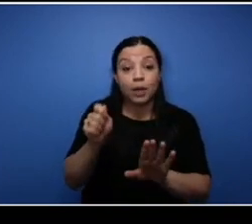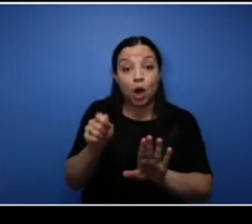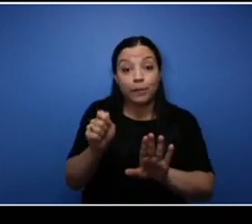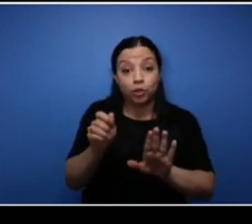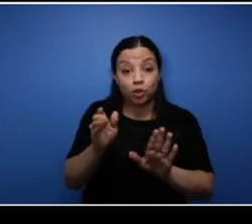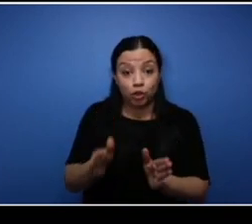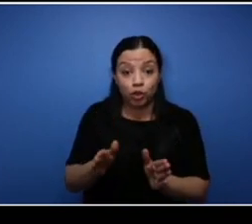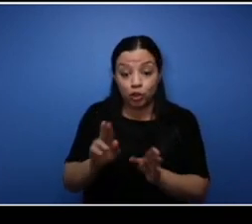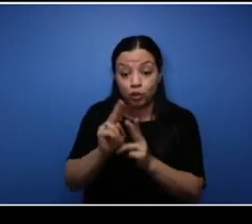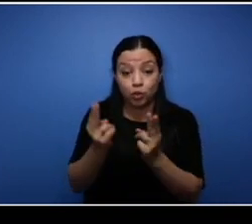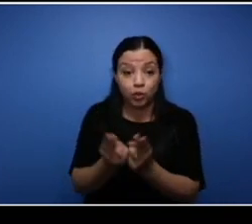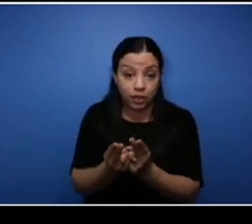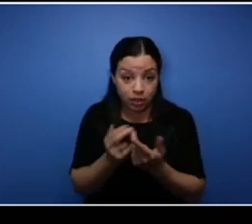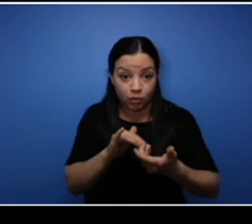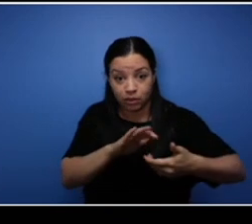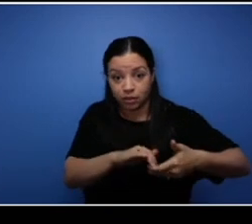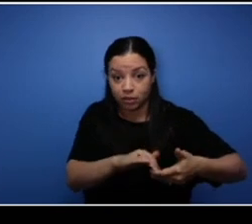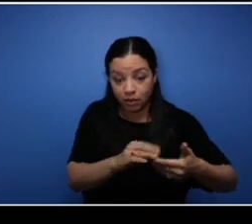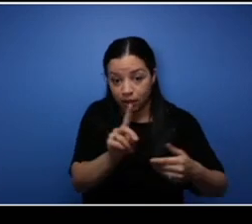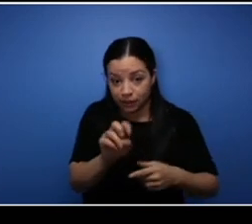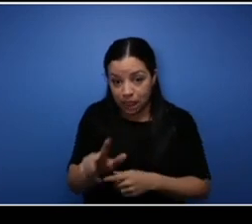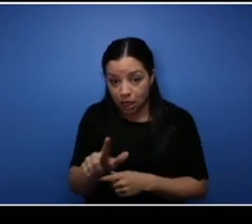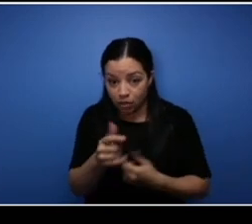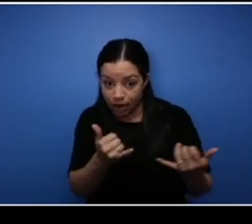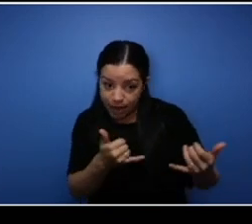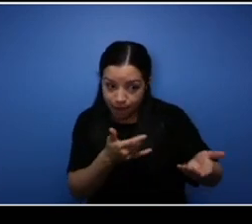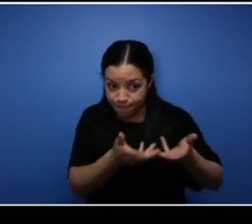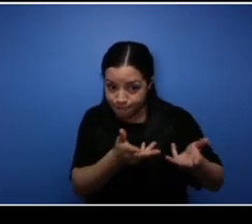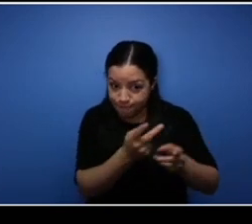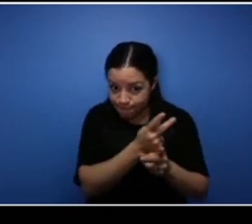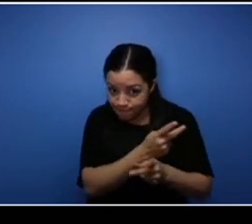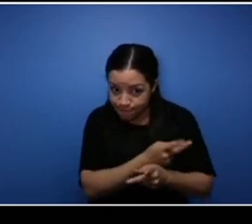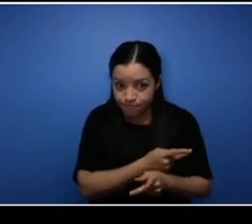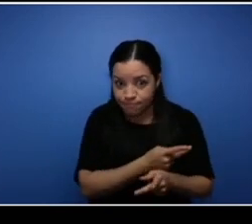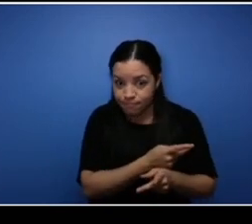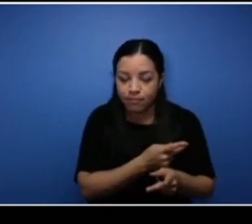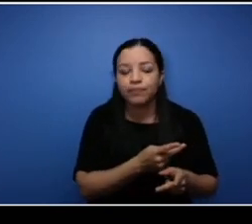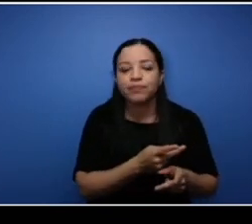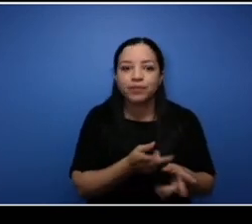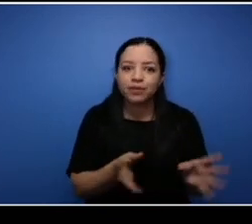for uh people would be relatively a lot a lot easier because you know they do a lot